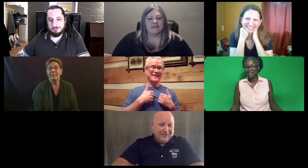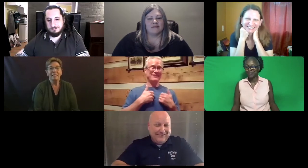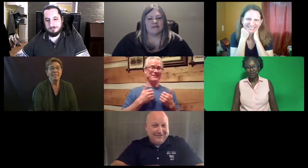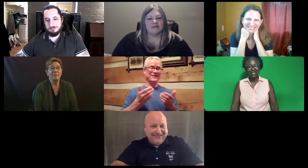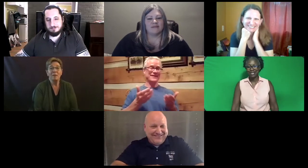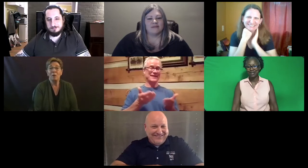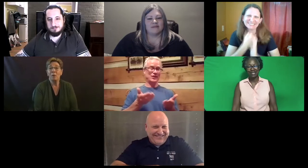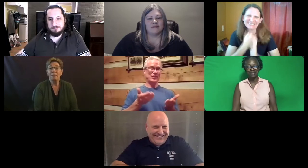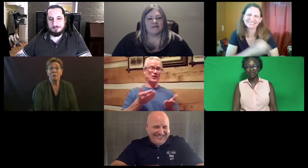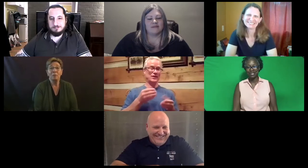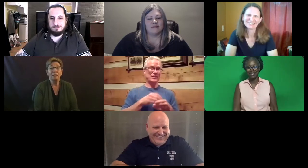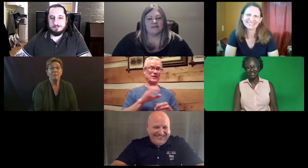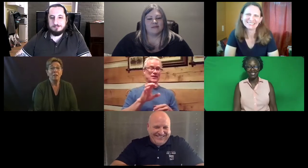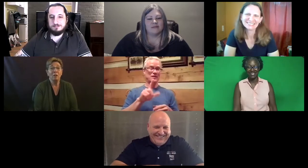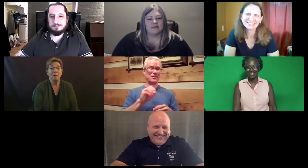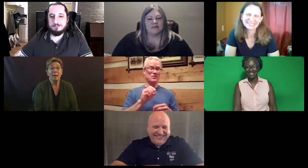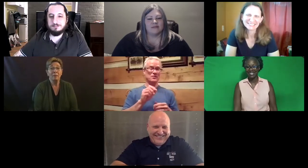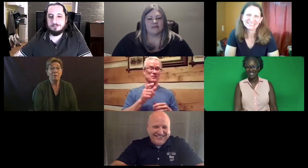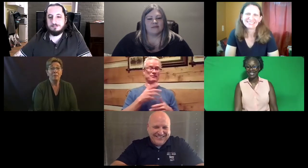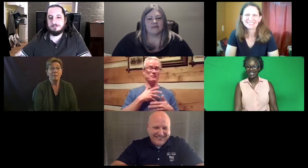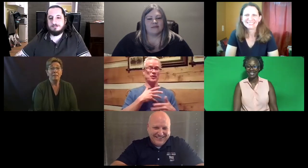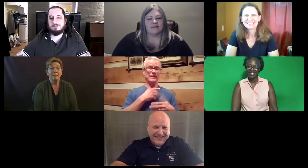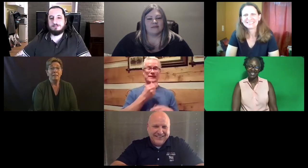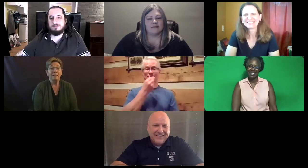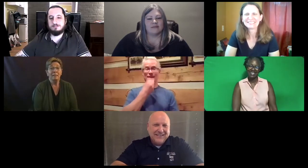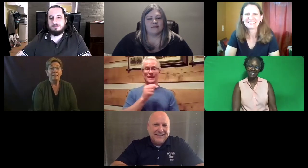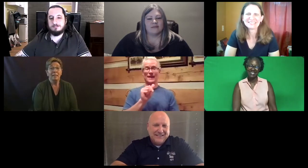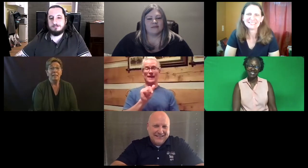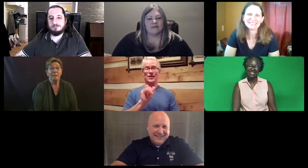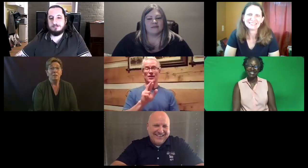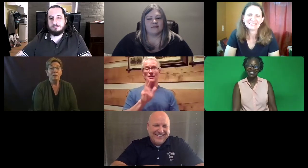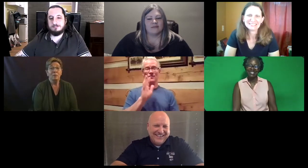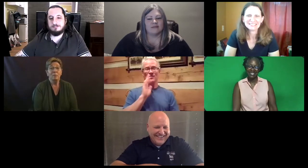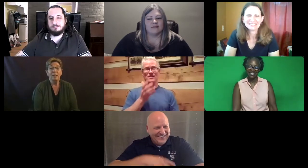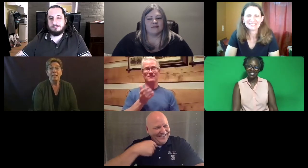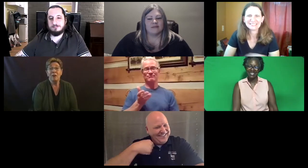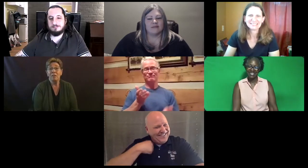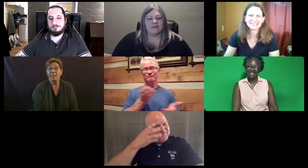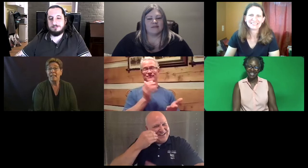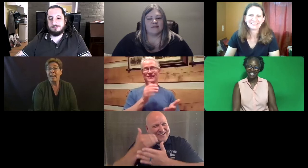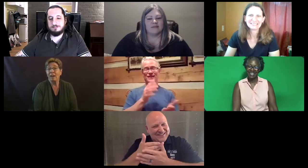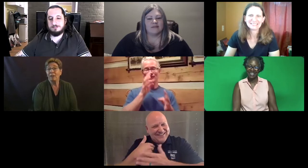Cliff: If you live in Colorado, you breathe our thin air --